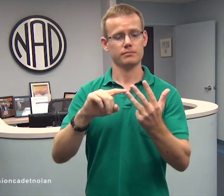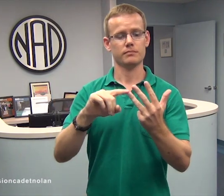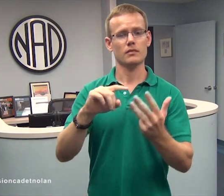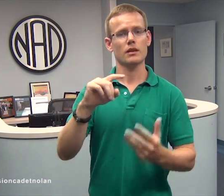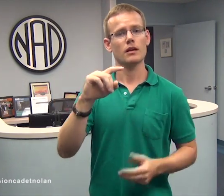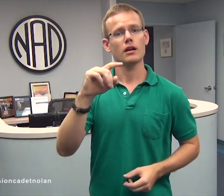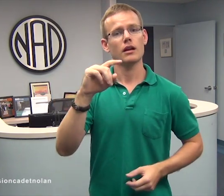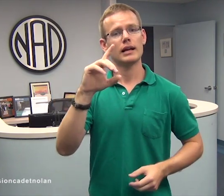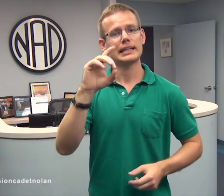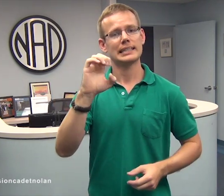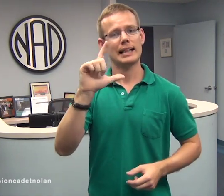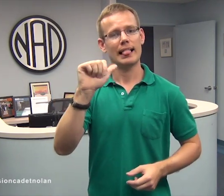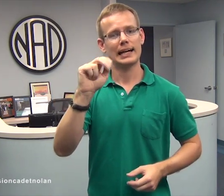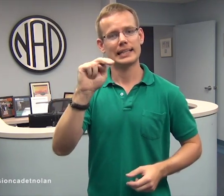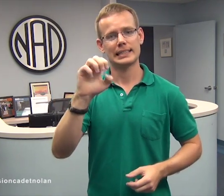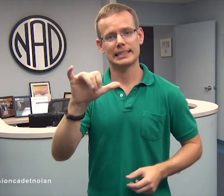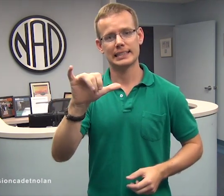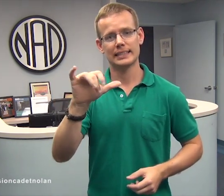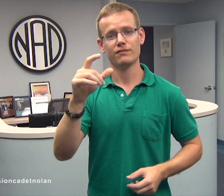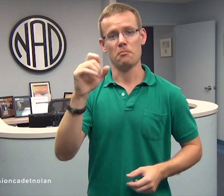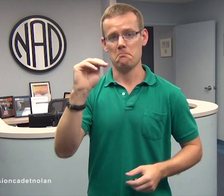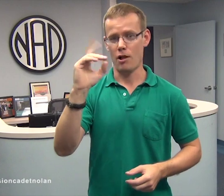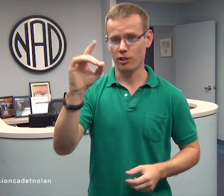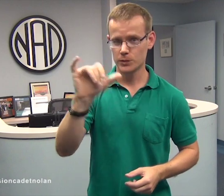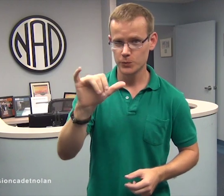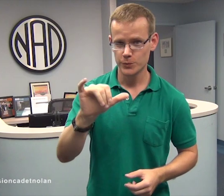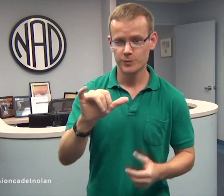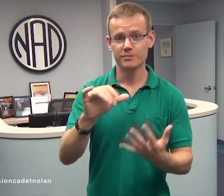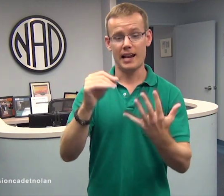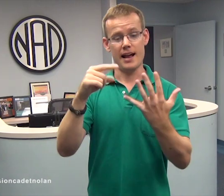Delaney also from Maryland